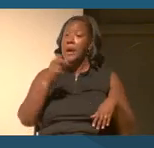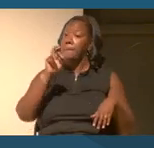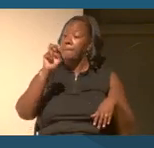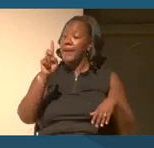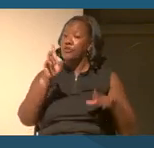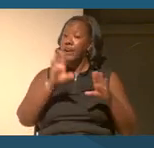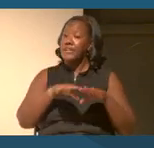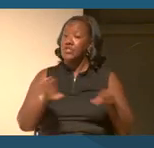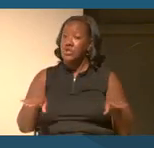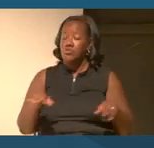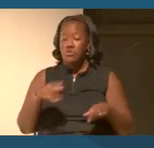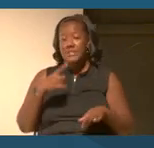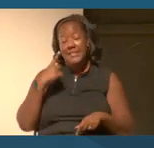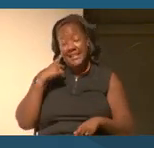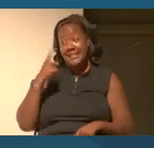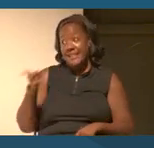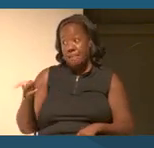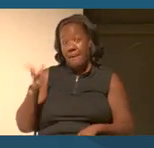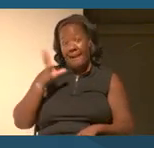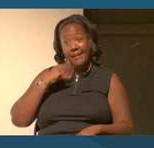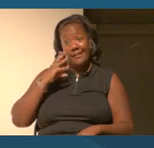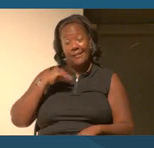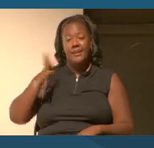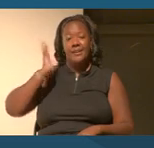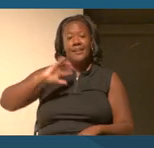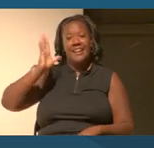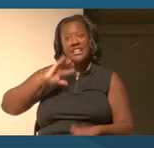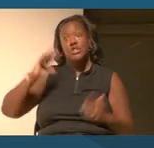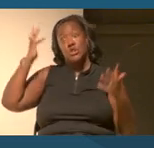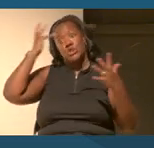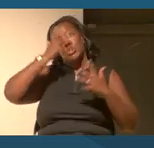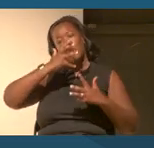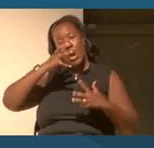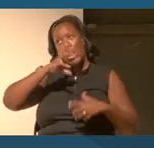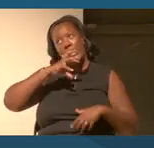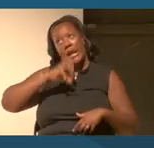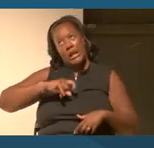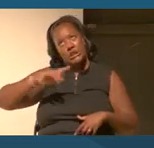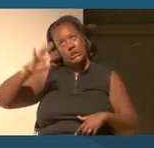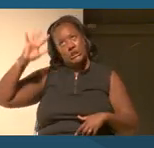the dark ages. There's this big gap.